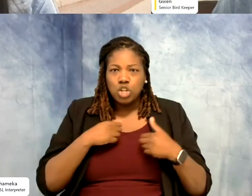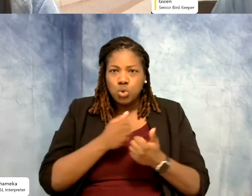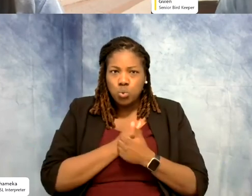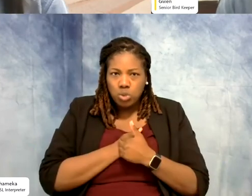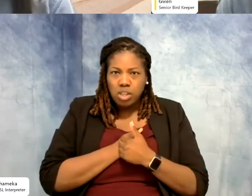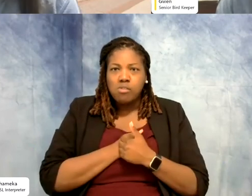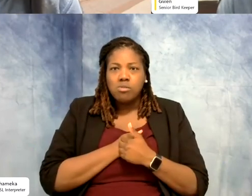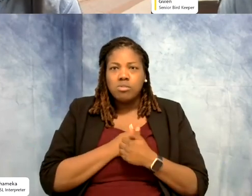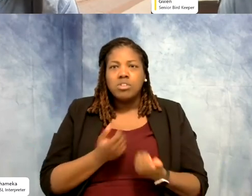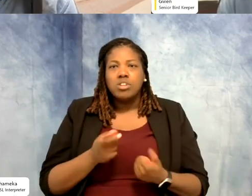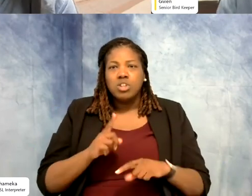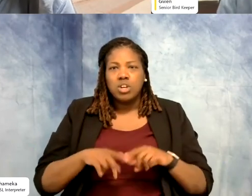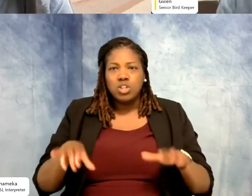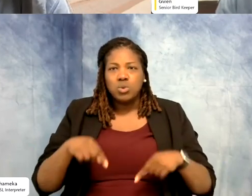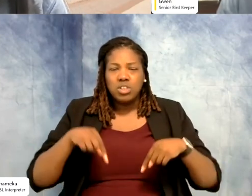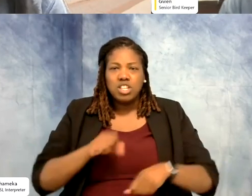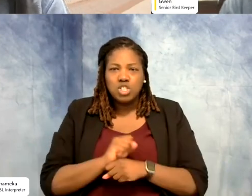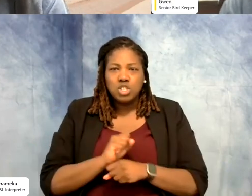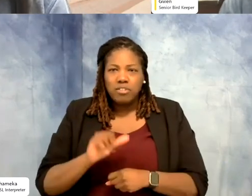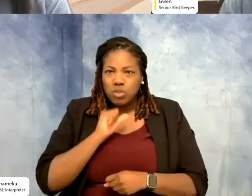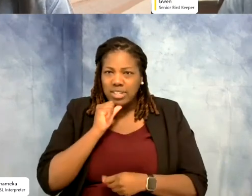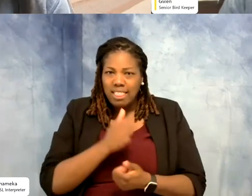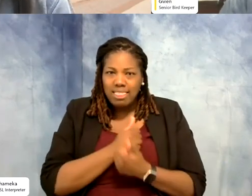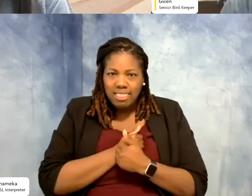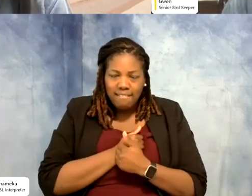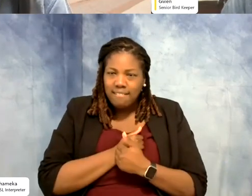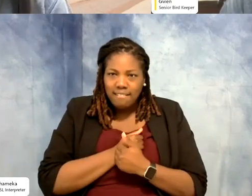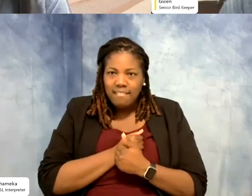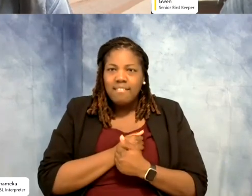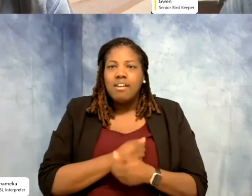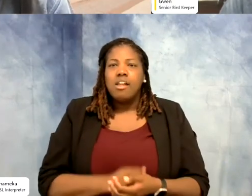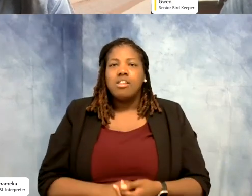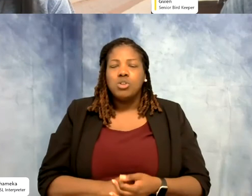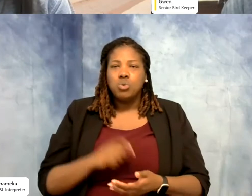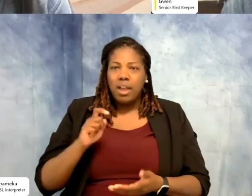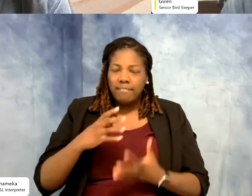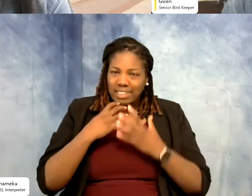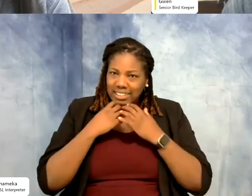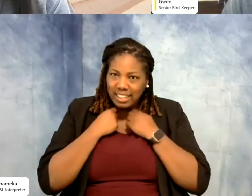I don't think you could do this job if you didn't. It takes a big part of caring for the animals